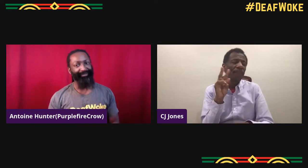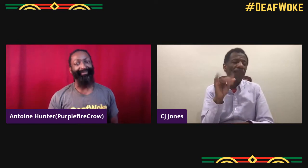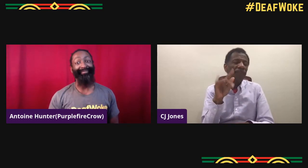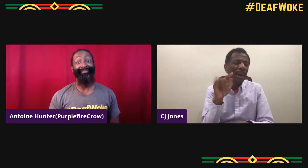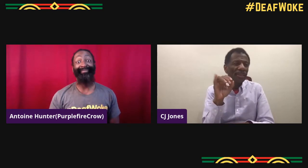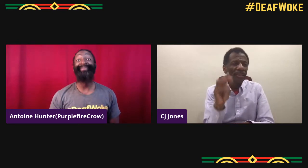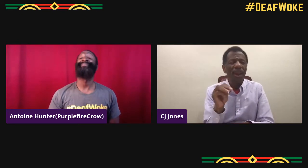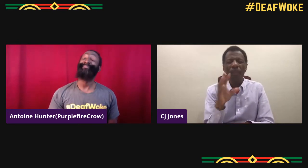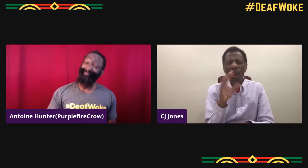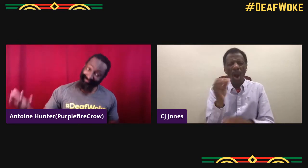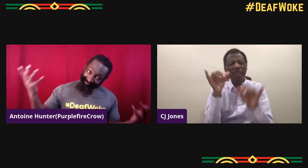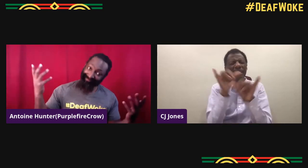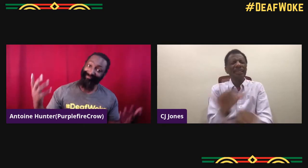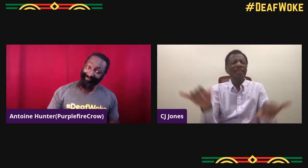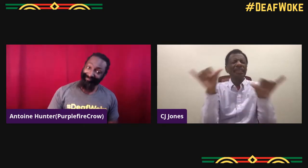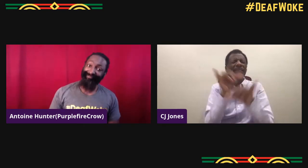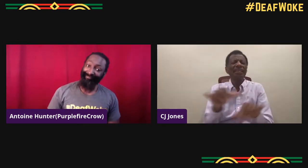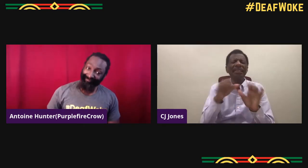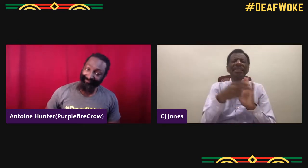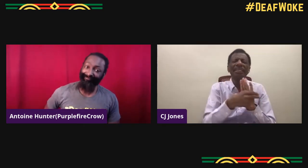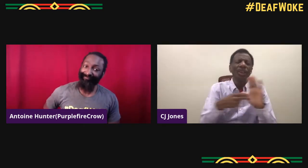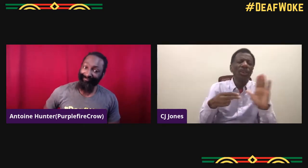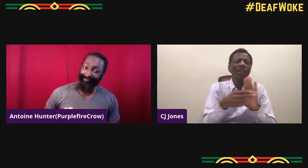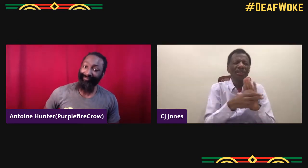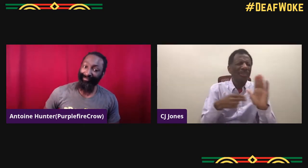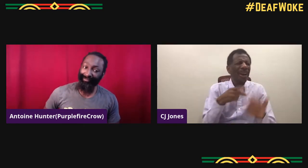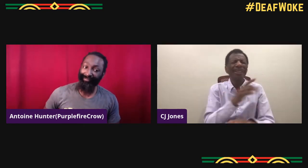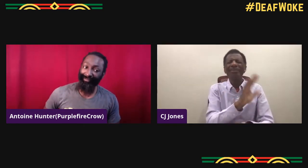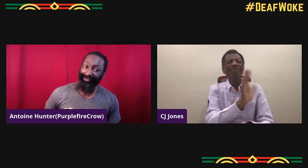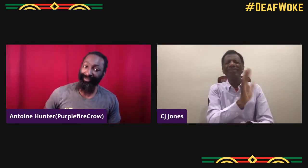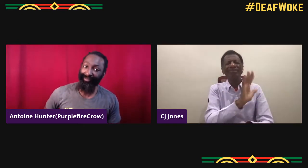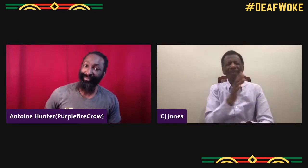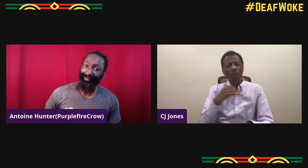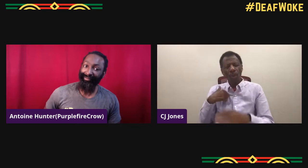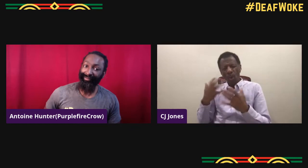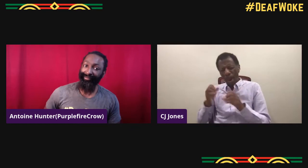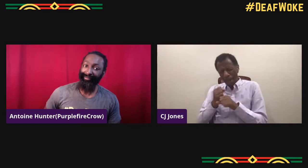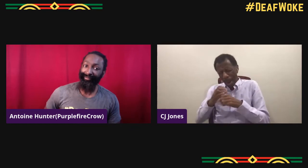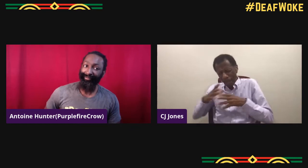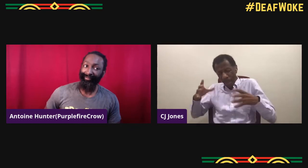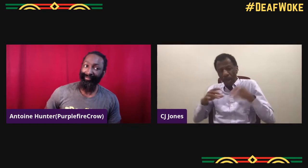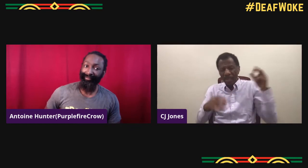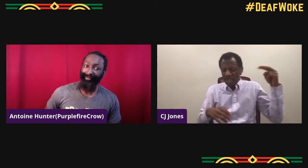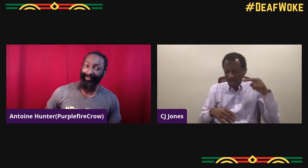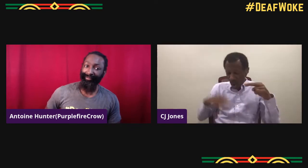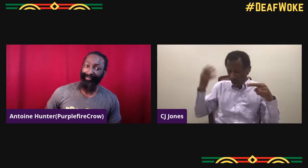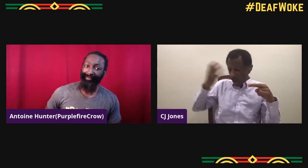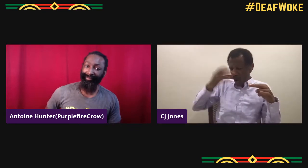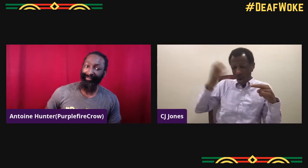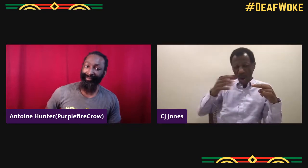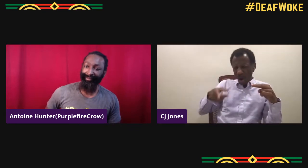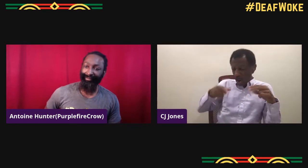it's kind of a little role where you're a victim and it's the same label, the same stereotypes.